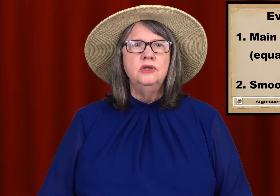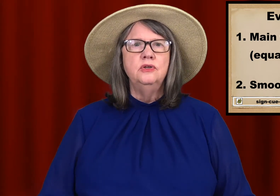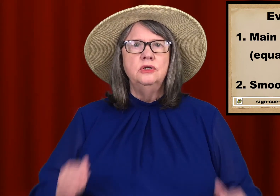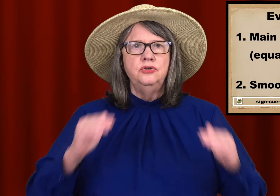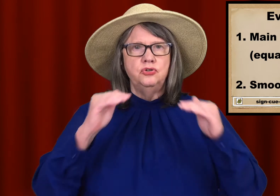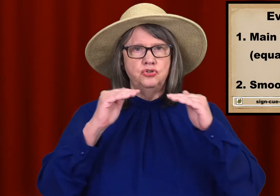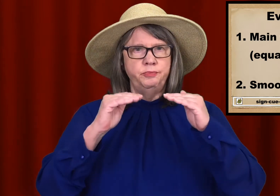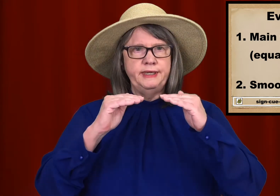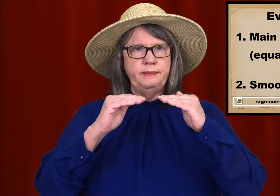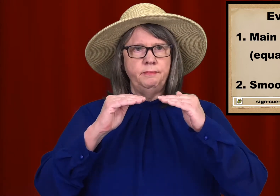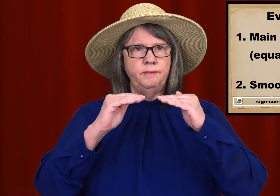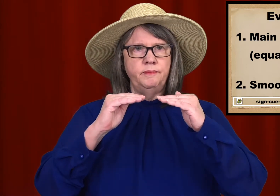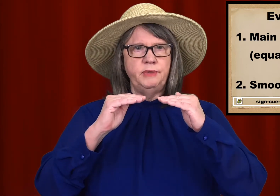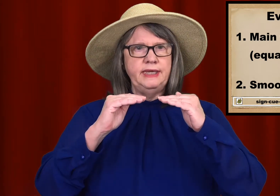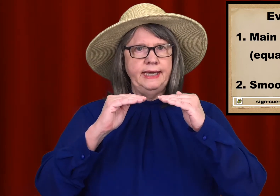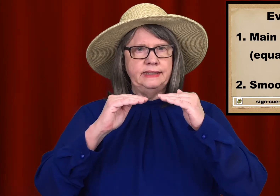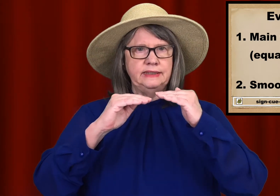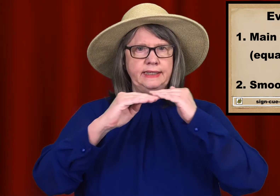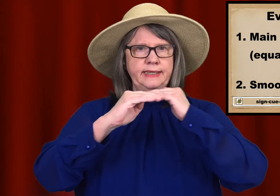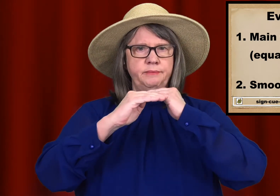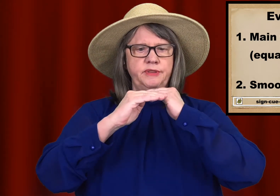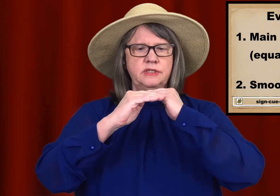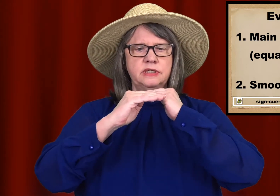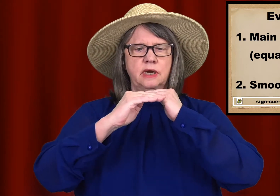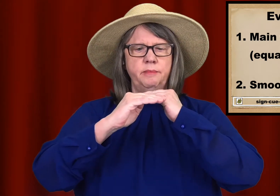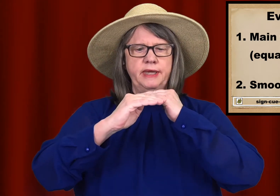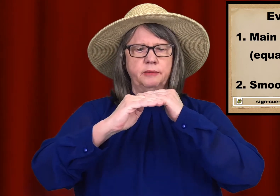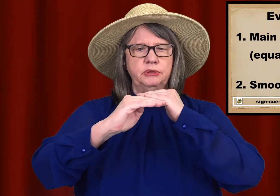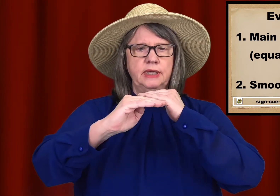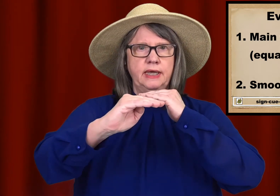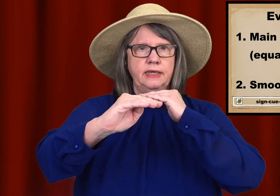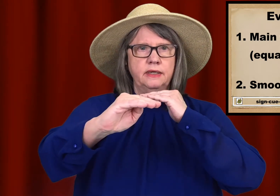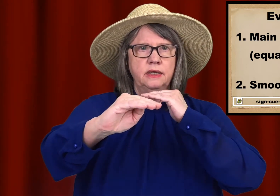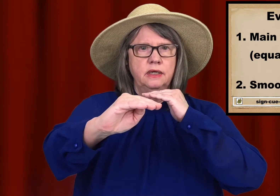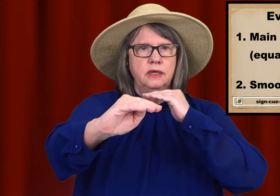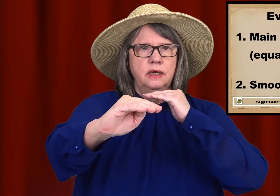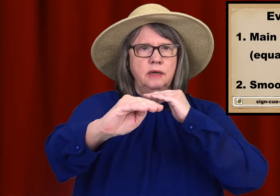Use your bent B hands again but this time make a plane.